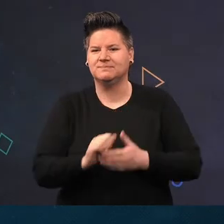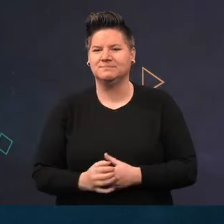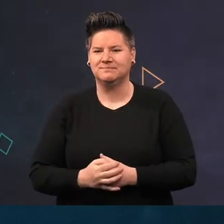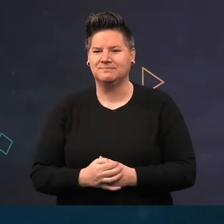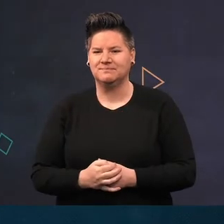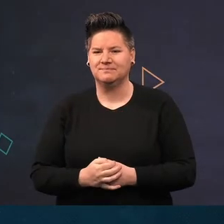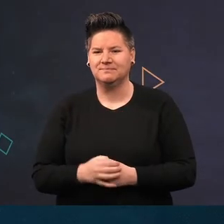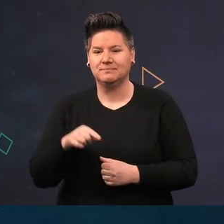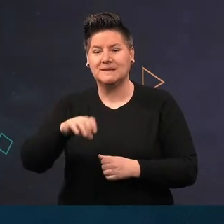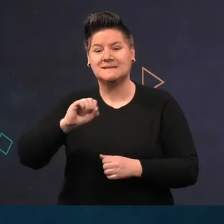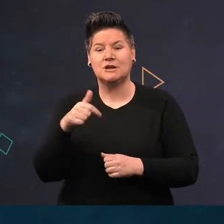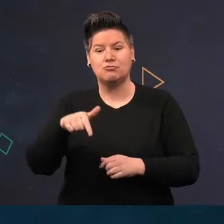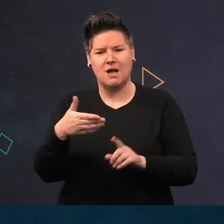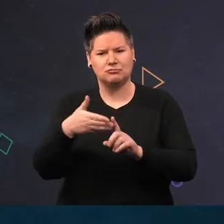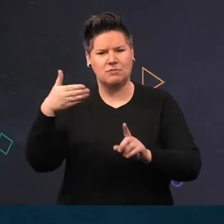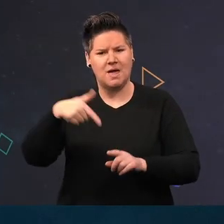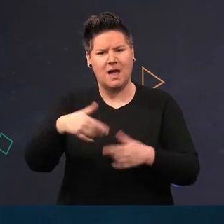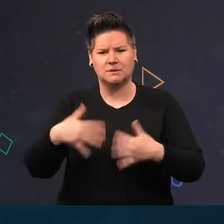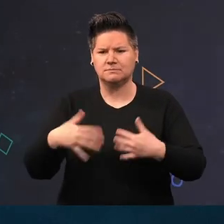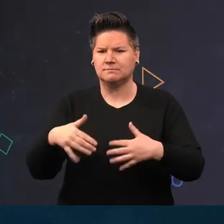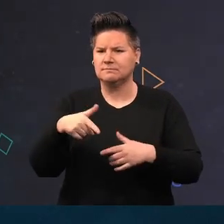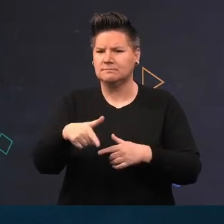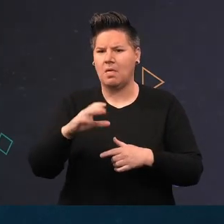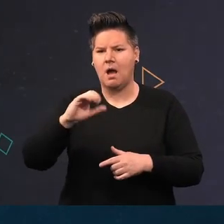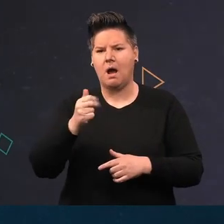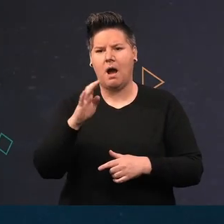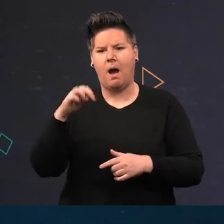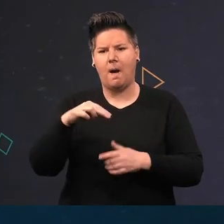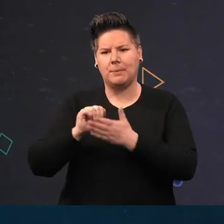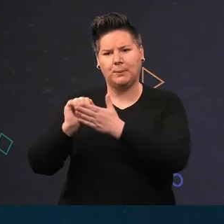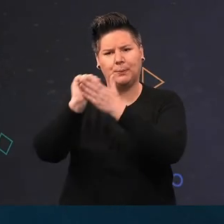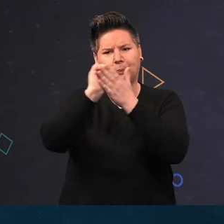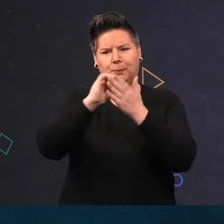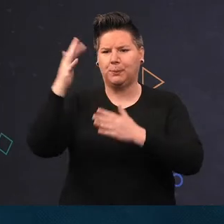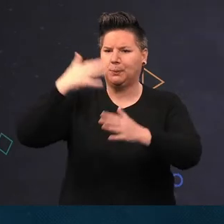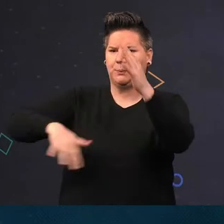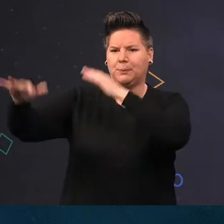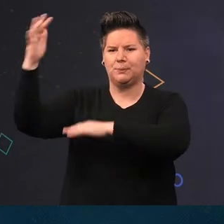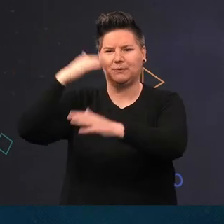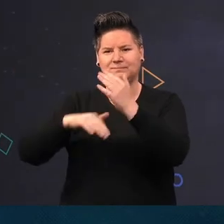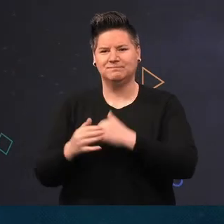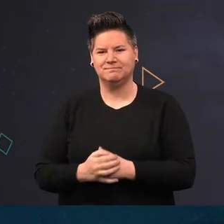Seagrasses are recognised as being major sequesters of Carbon from both the atmosphere